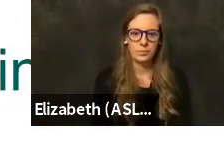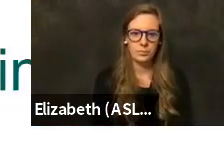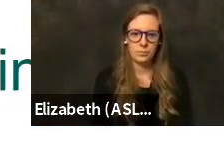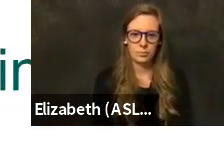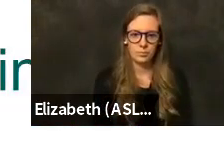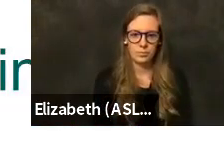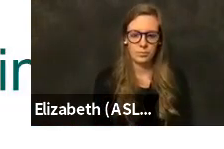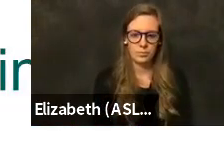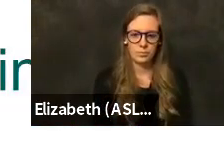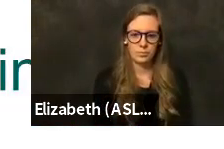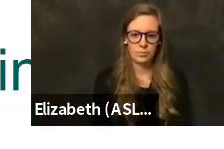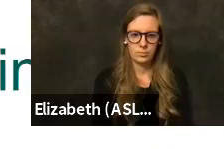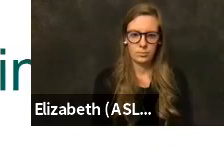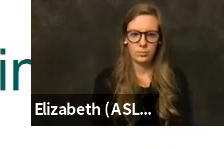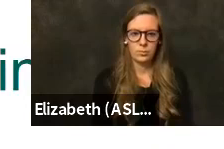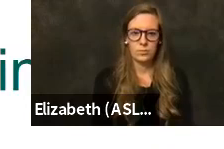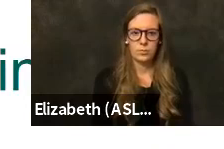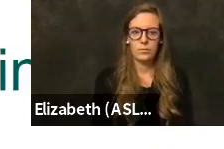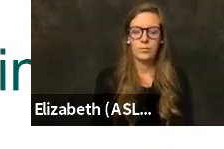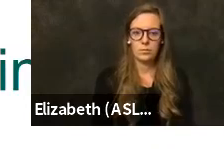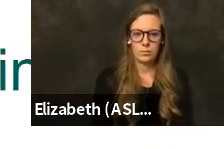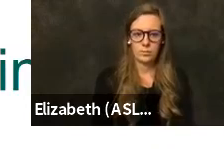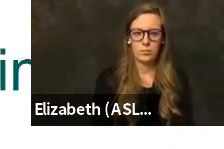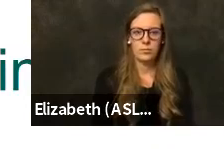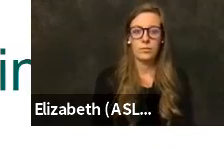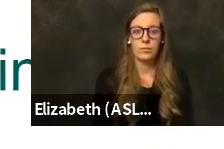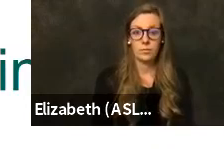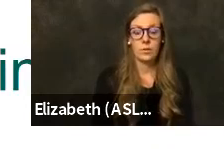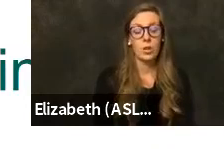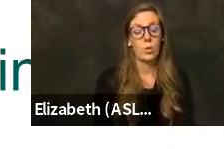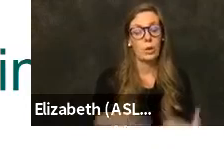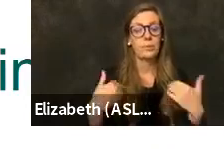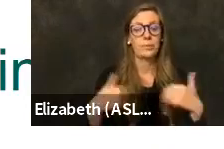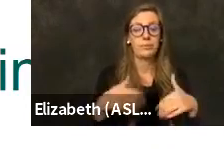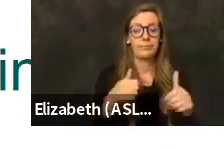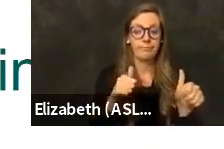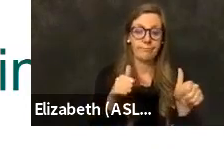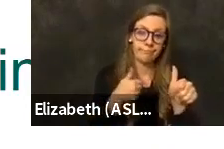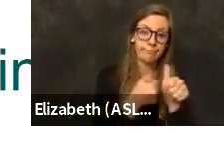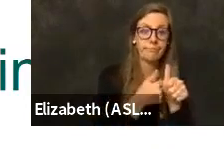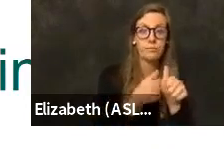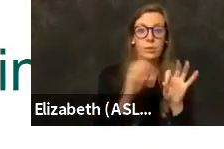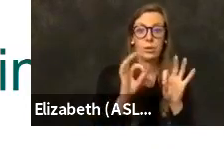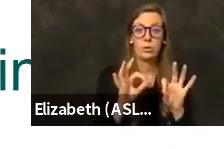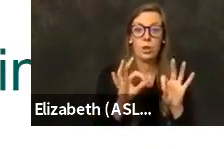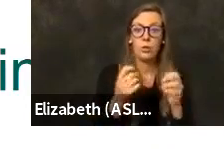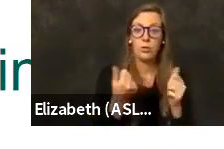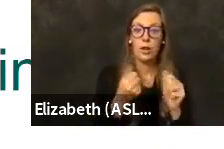So in terms of age groups vaccinated, we're making great progress in our goal of trying to vaccinate those over seventy